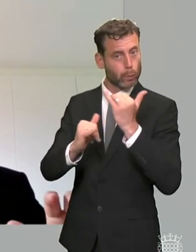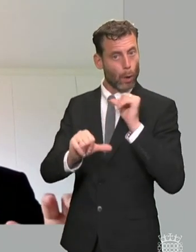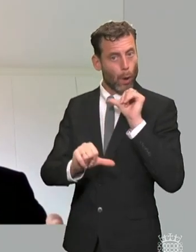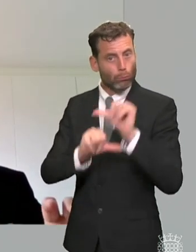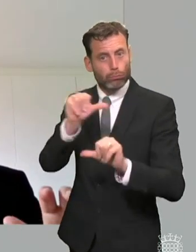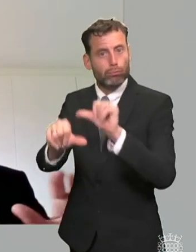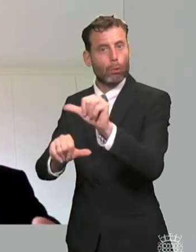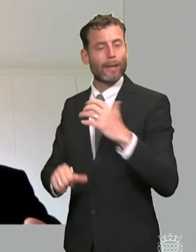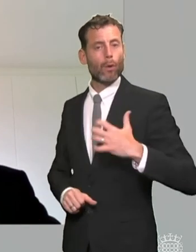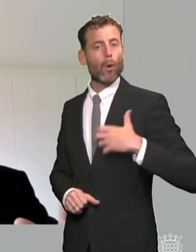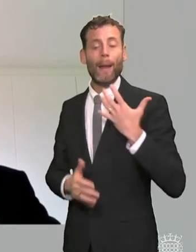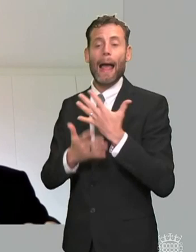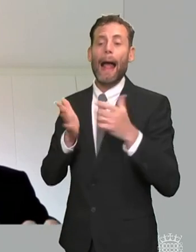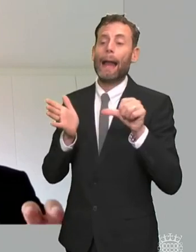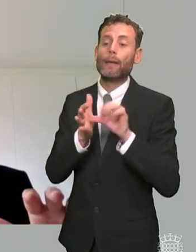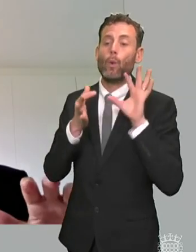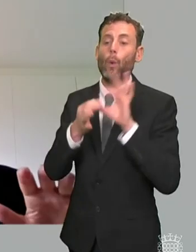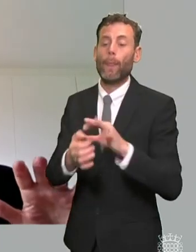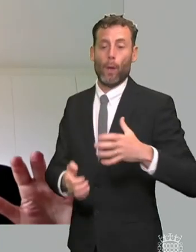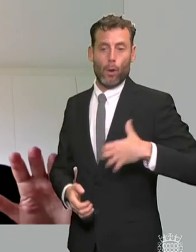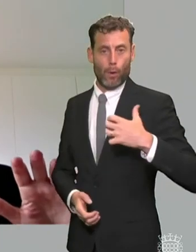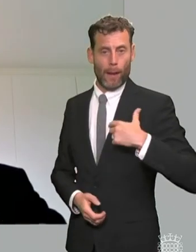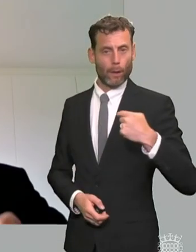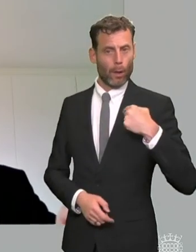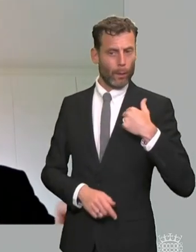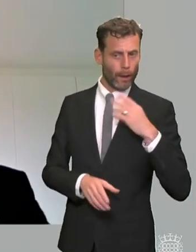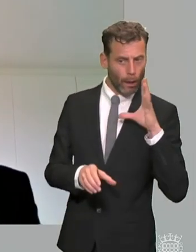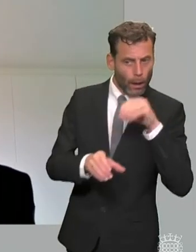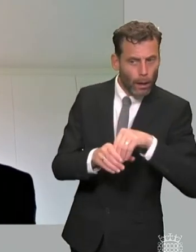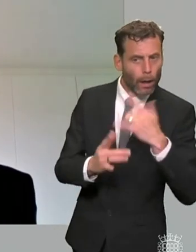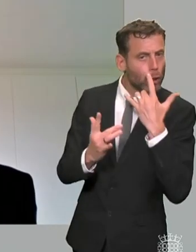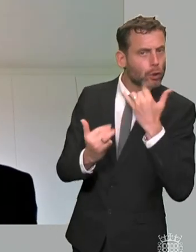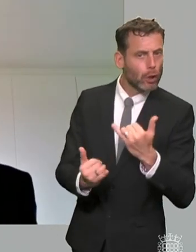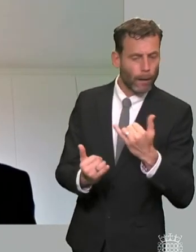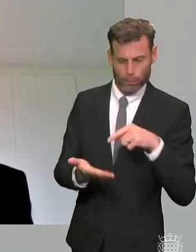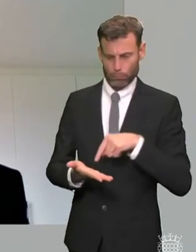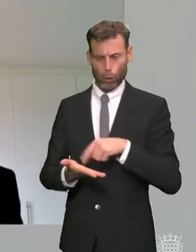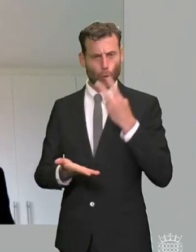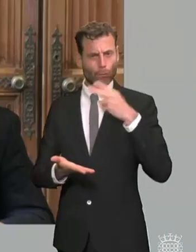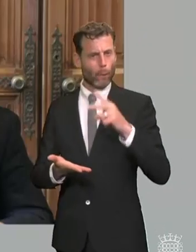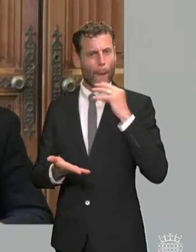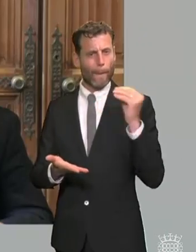review because they don't seem to fit with the reality on the ground at the moment and uh um ali